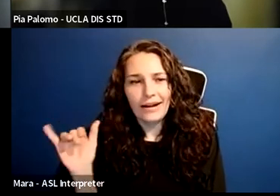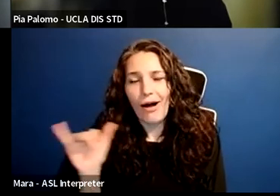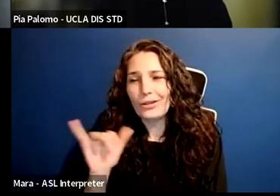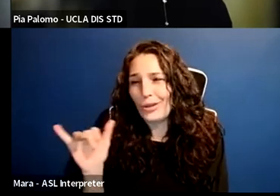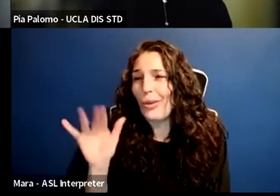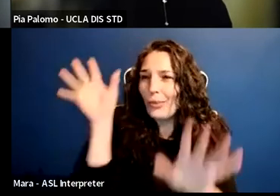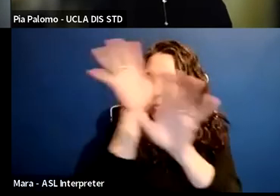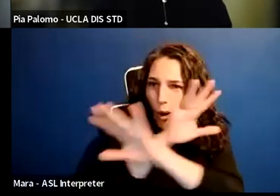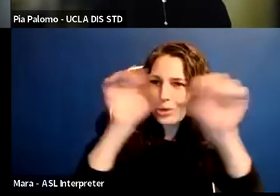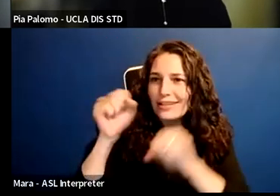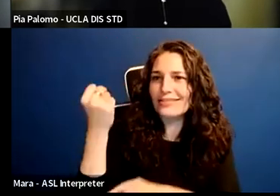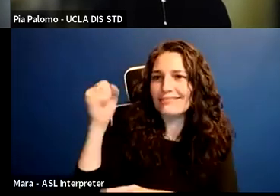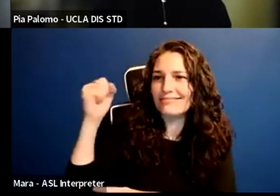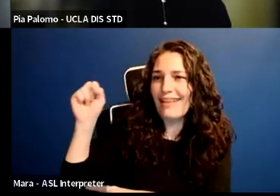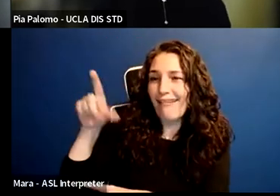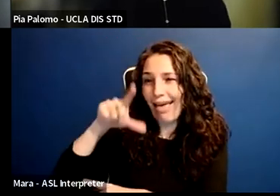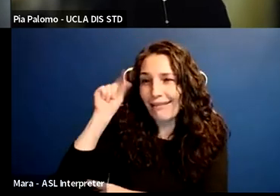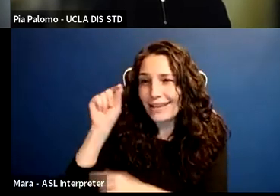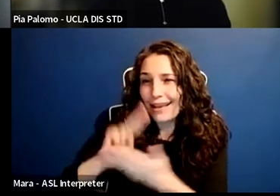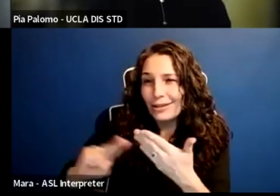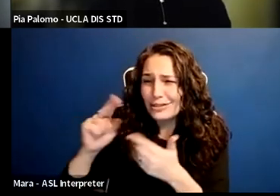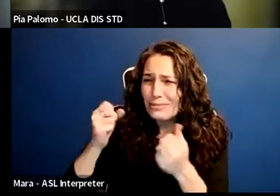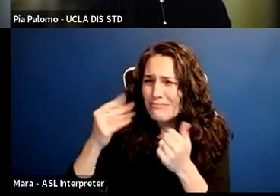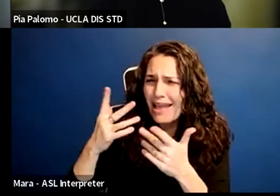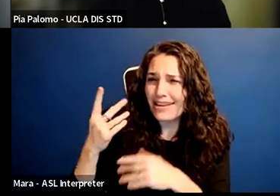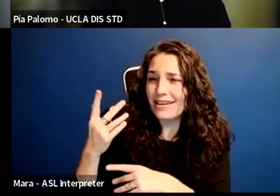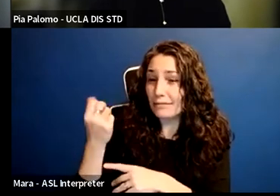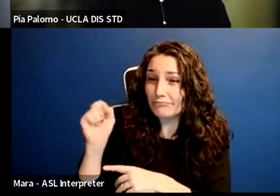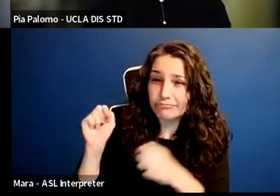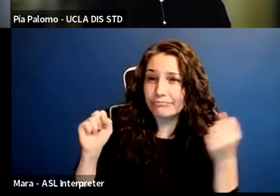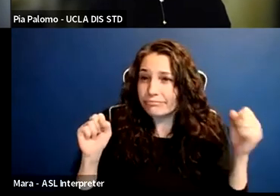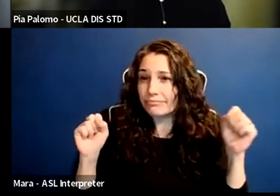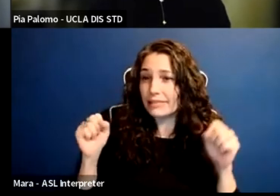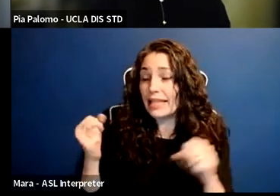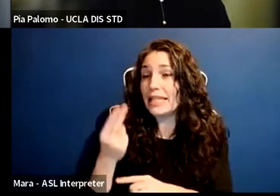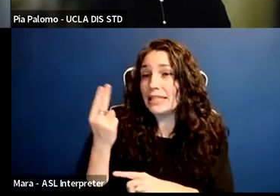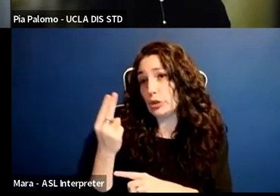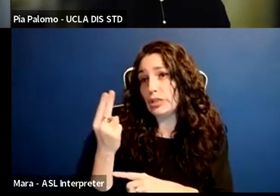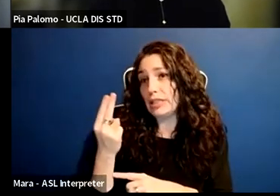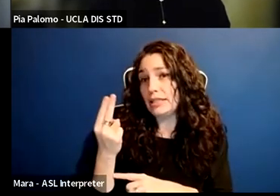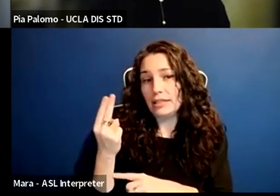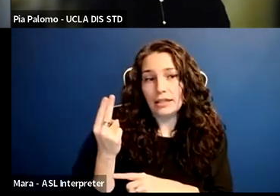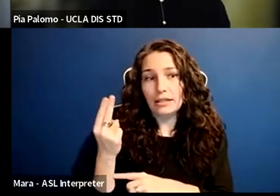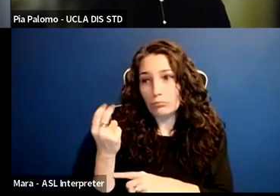There have been key moments in the history of the disability movement where we would not have achieved our goals without protest.